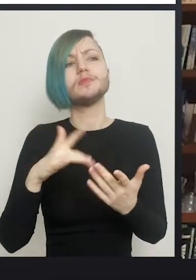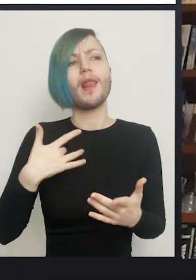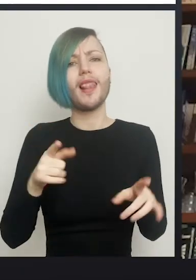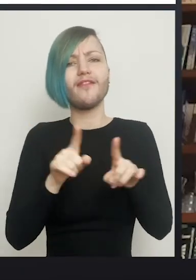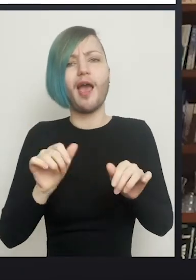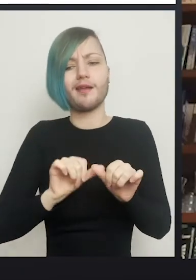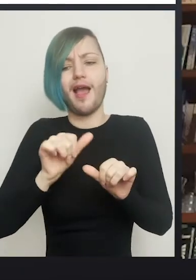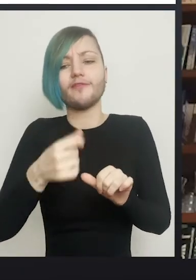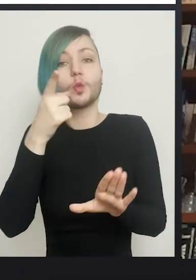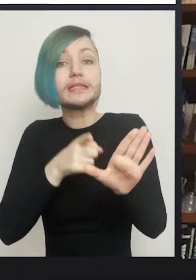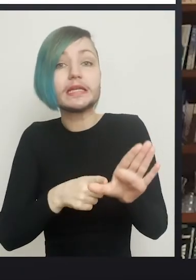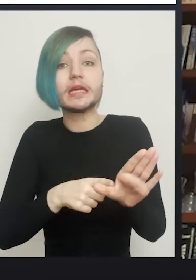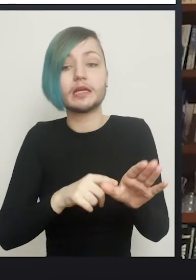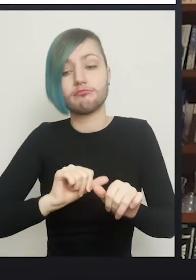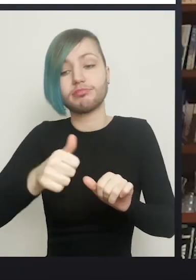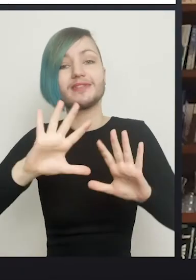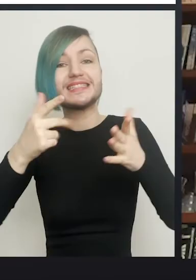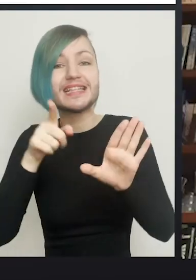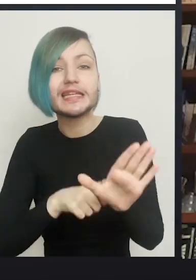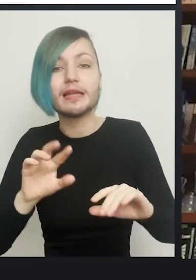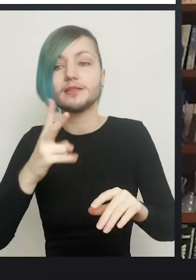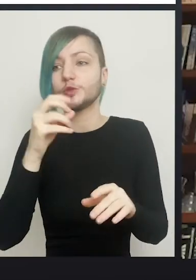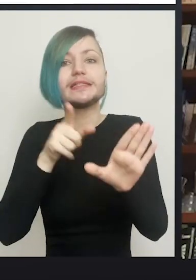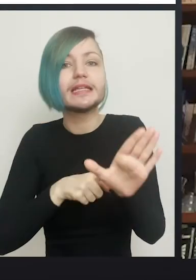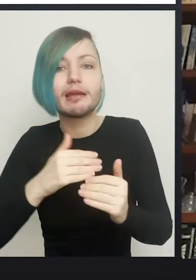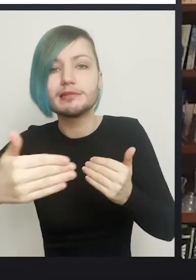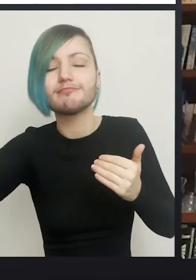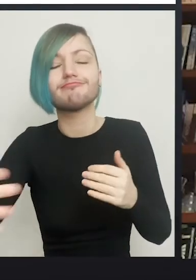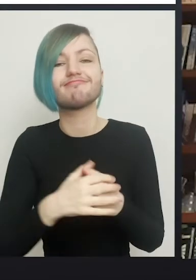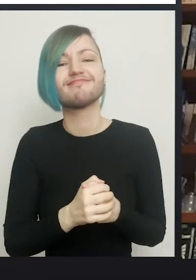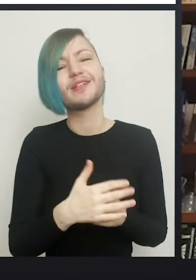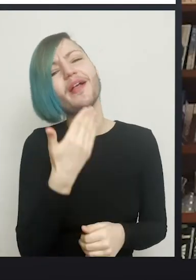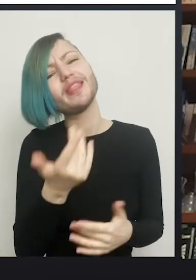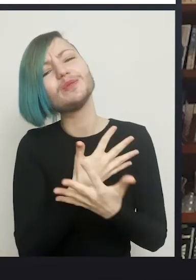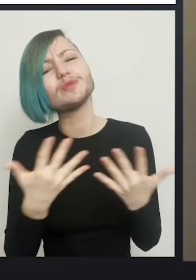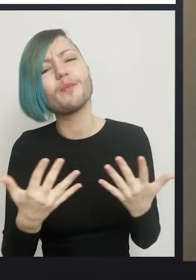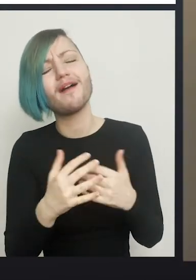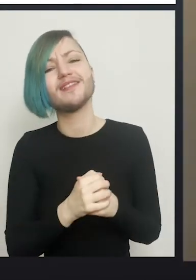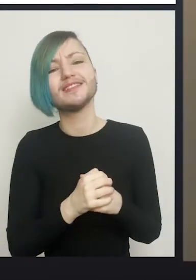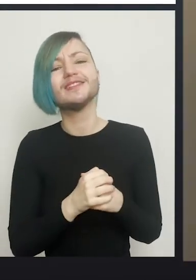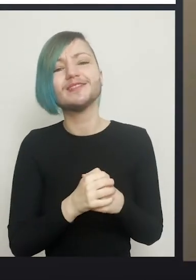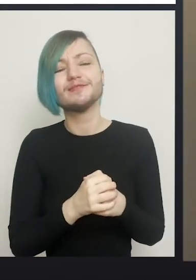what life's like after a year or so, and what's life like after 10 or 20 years, you know. Okay brilliant thank you so much.